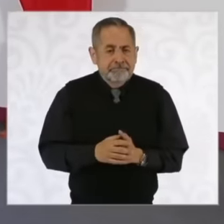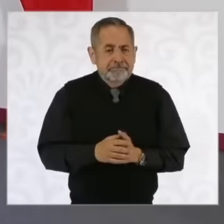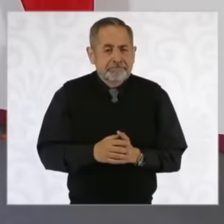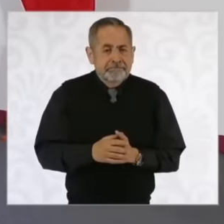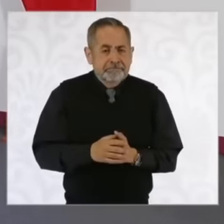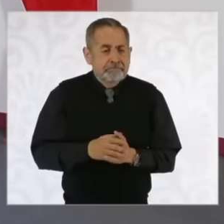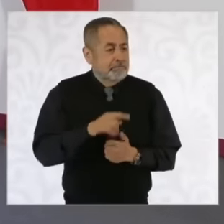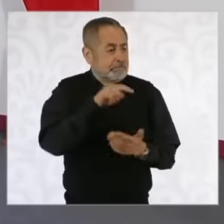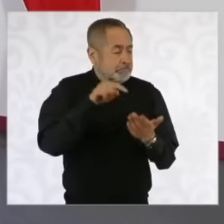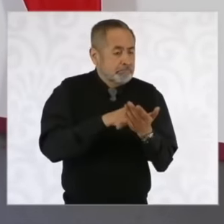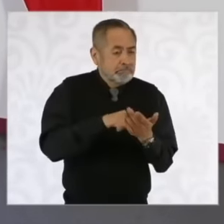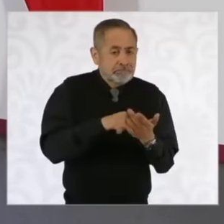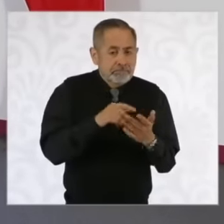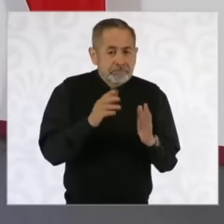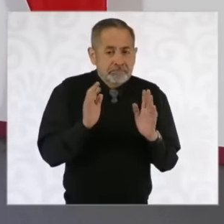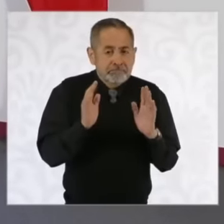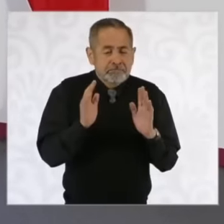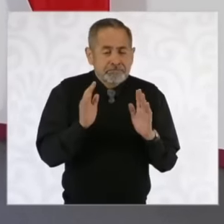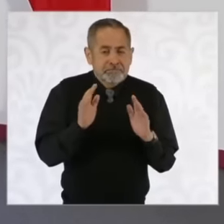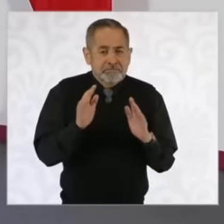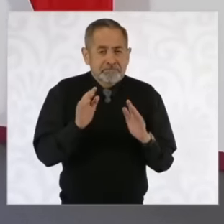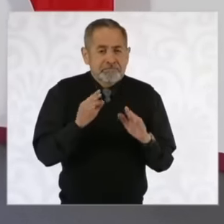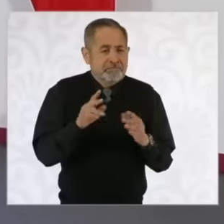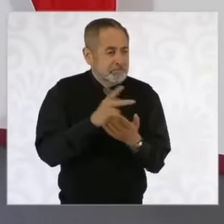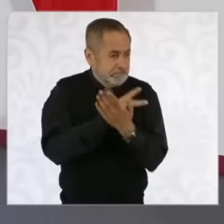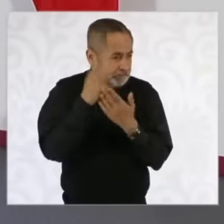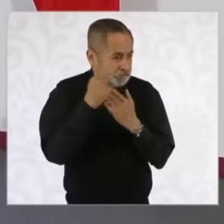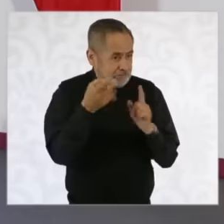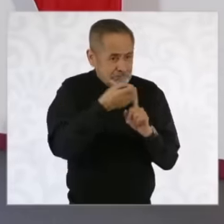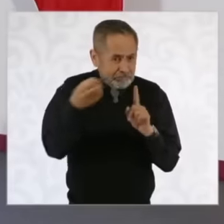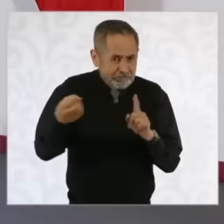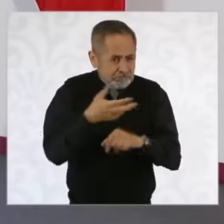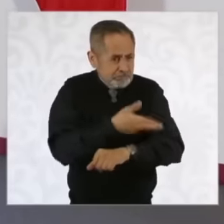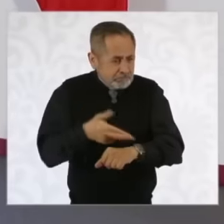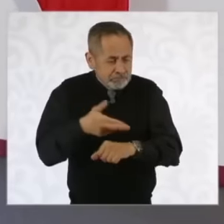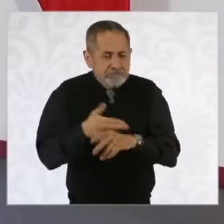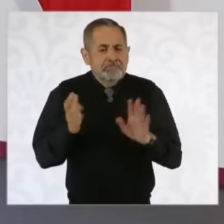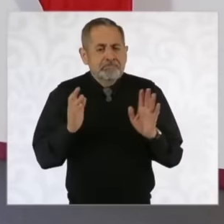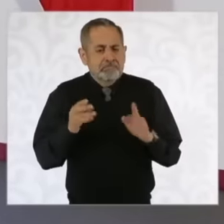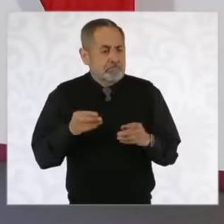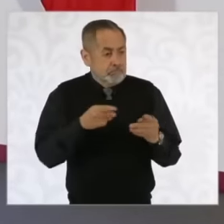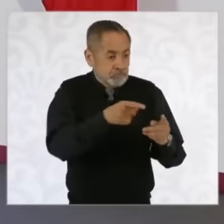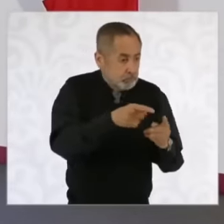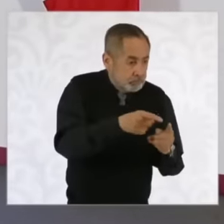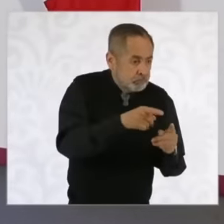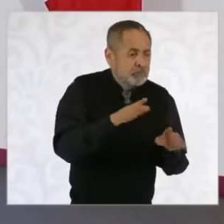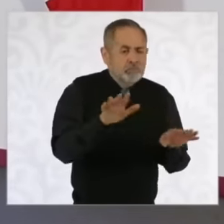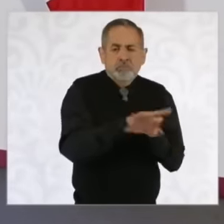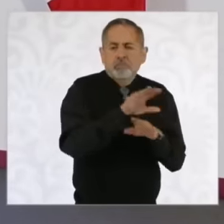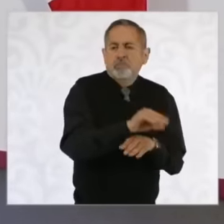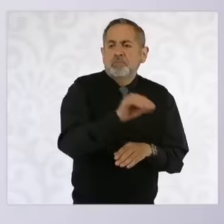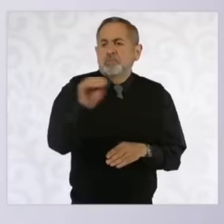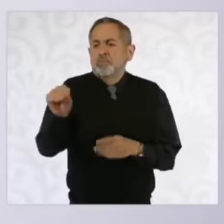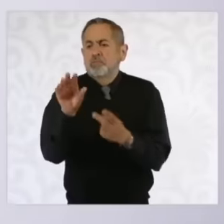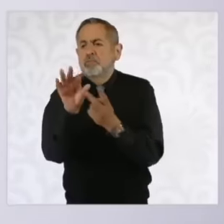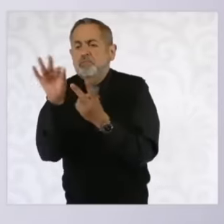place for a planning program, then we have to give them other alternatives because they are families